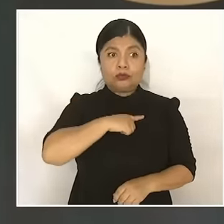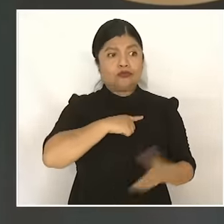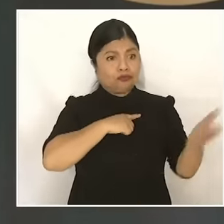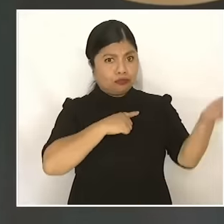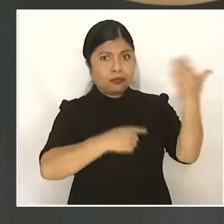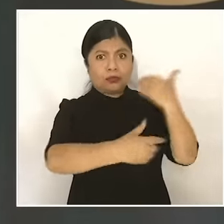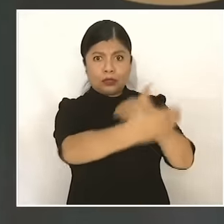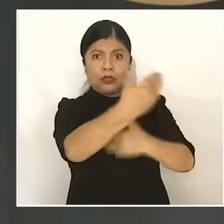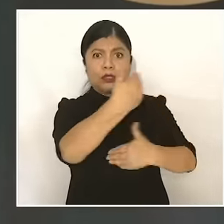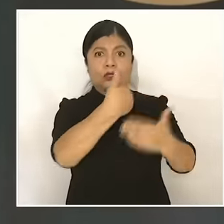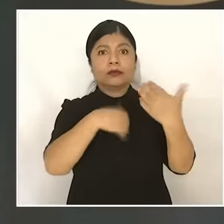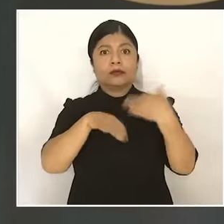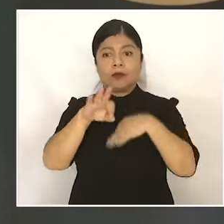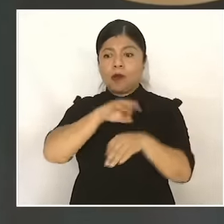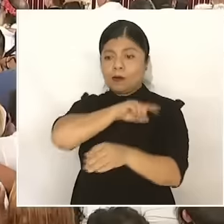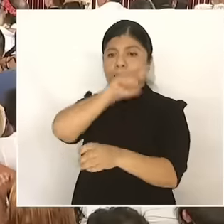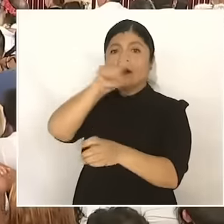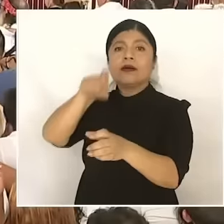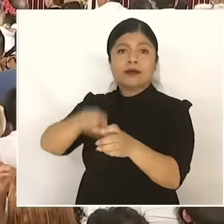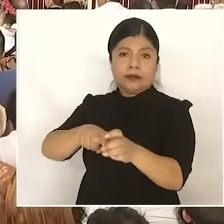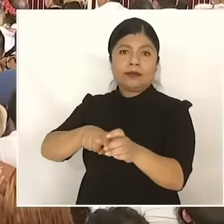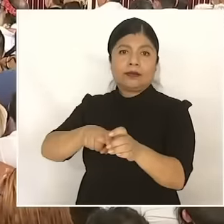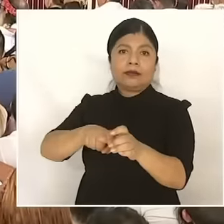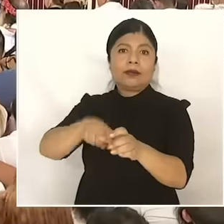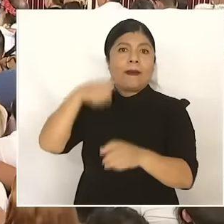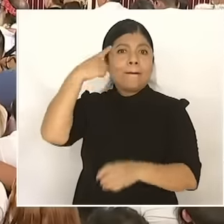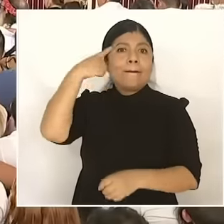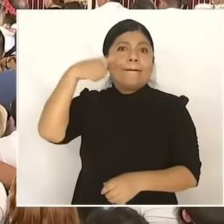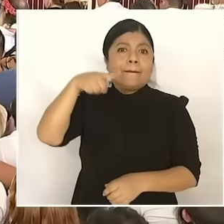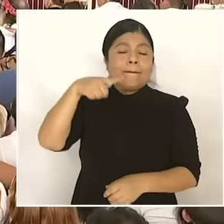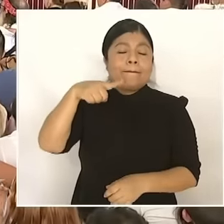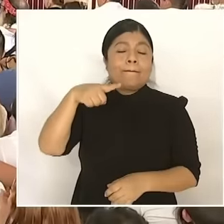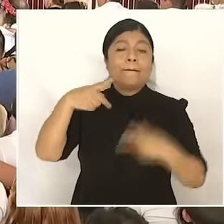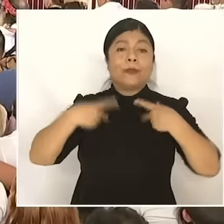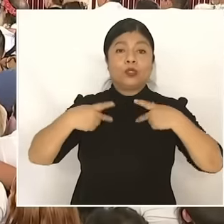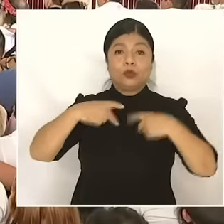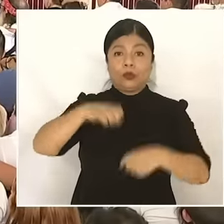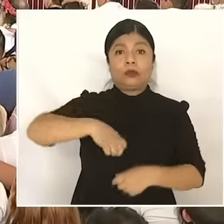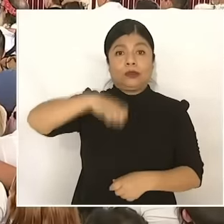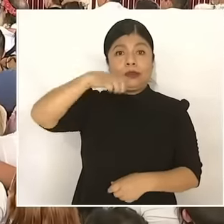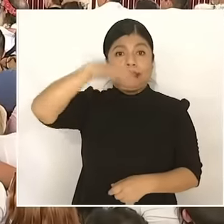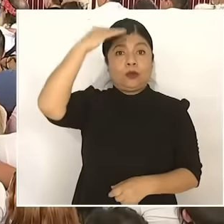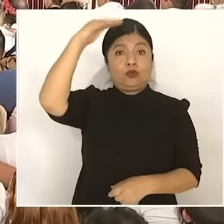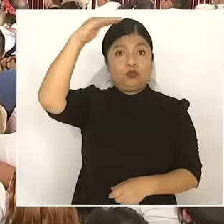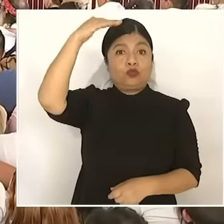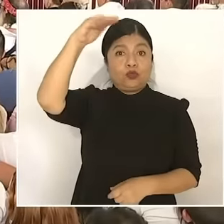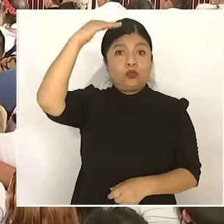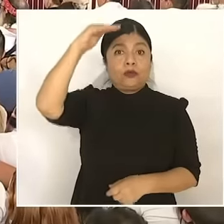universal pension for the elderly, who are going to visit staff. of health to